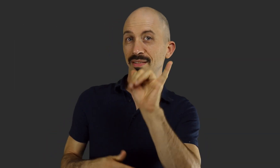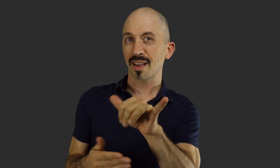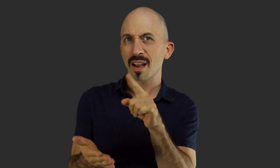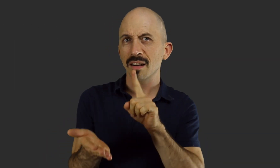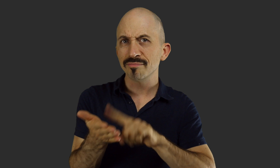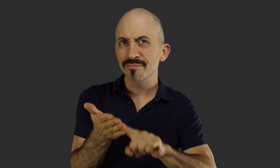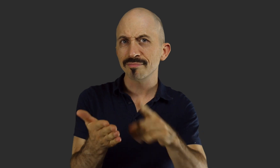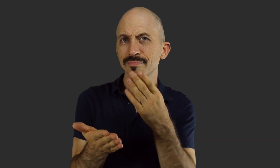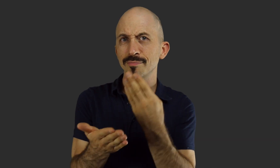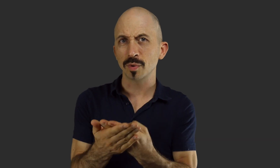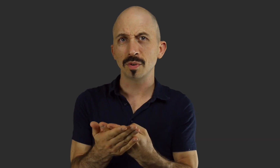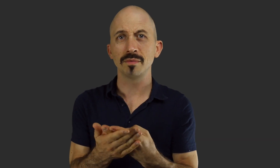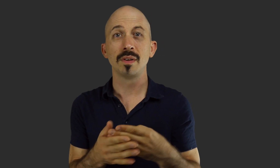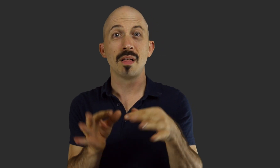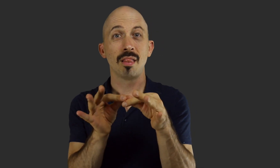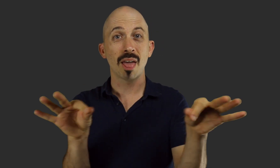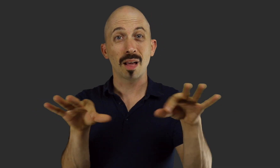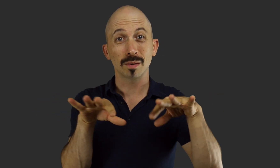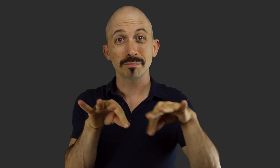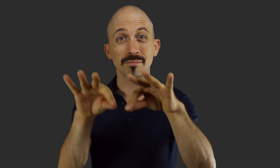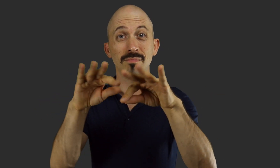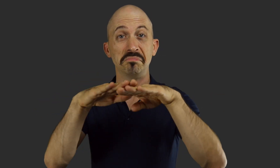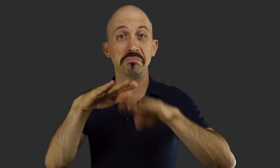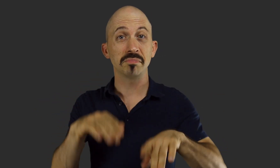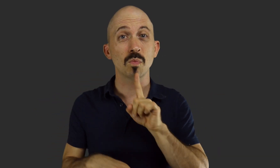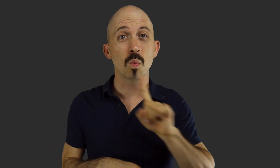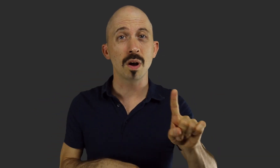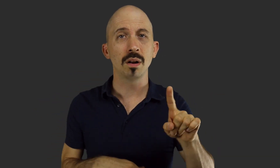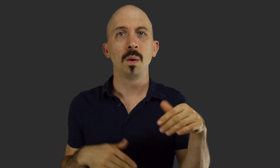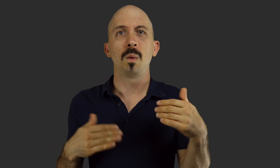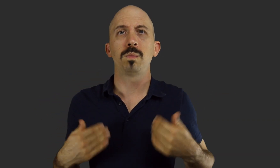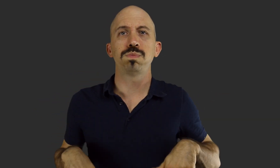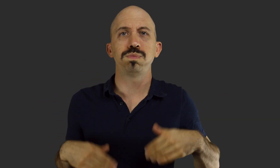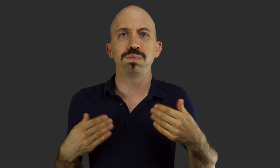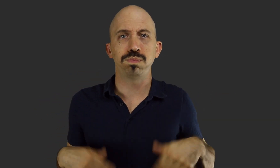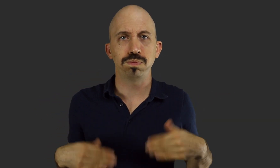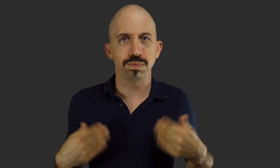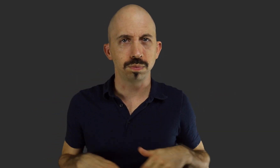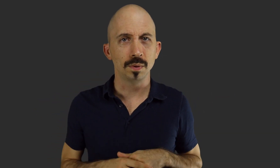Research proves that language acquisition processes before the age of 1 is significant.